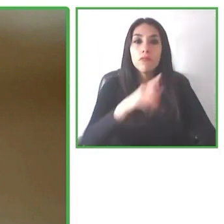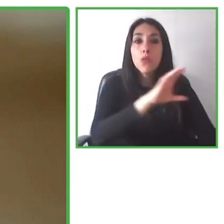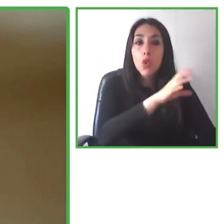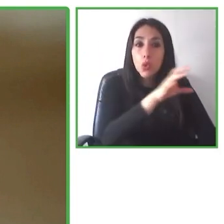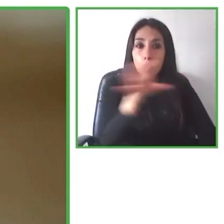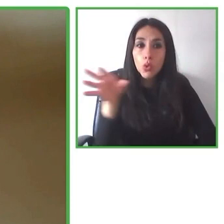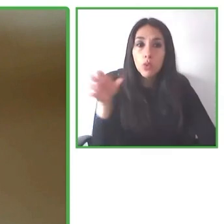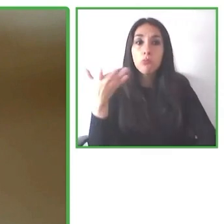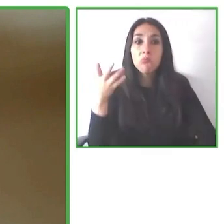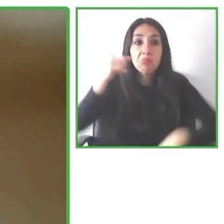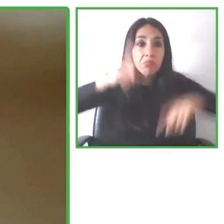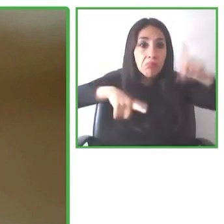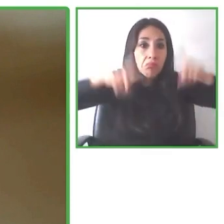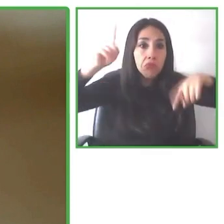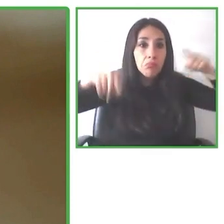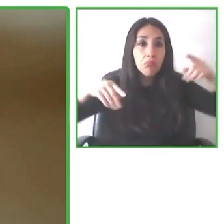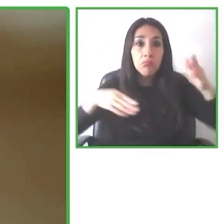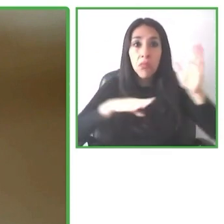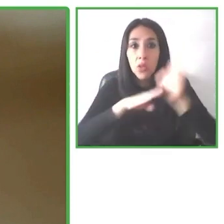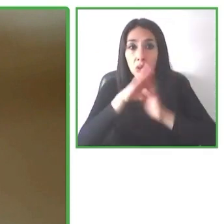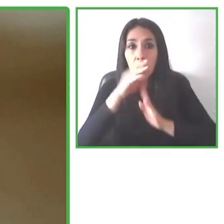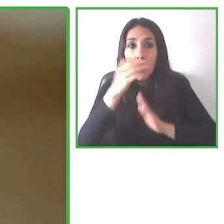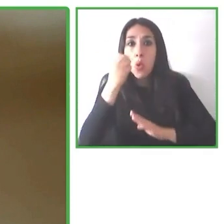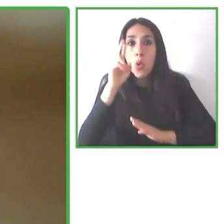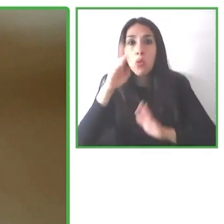are not as developed in this area.